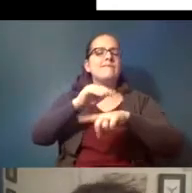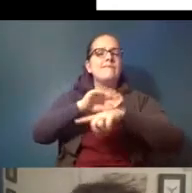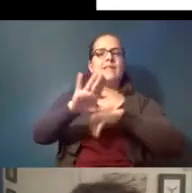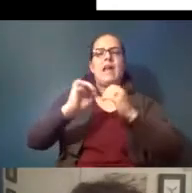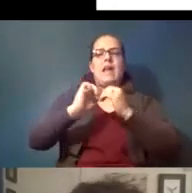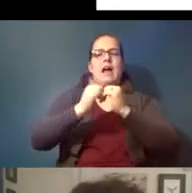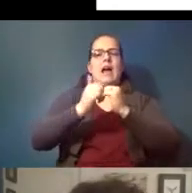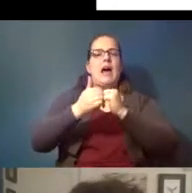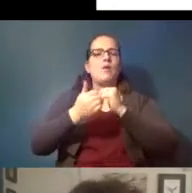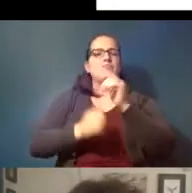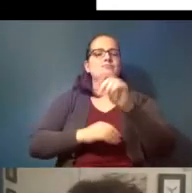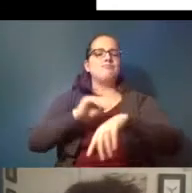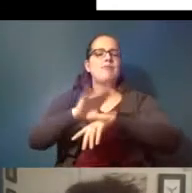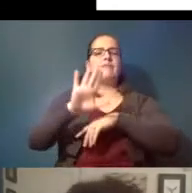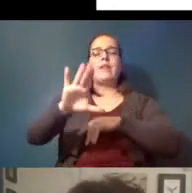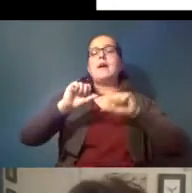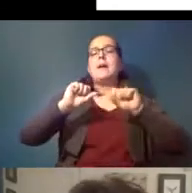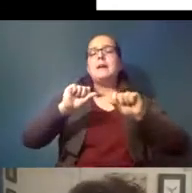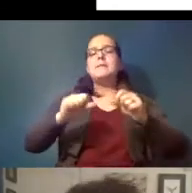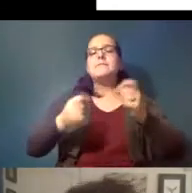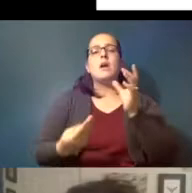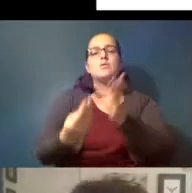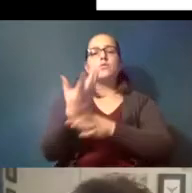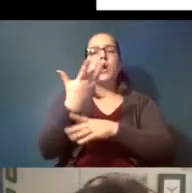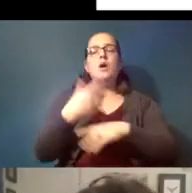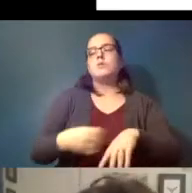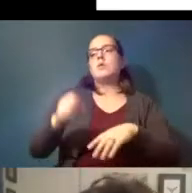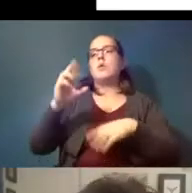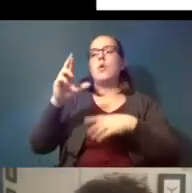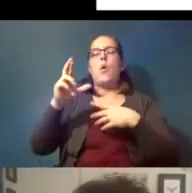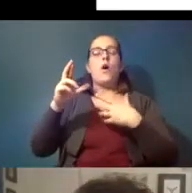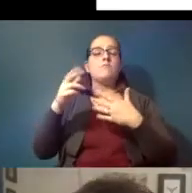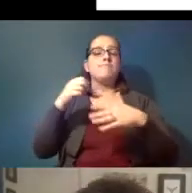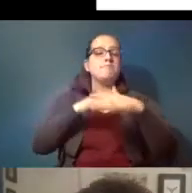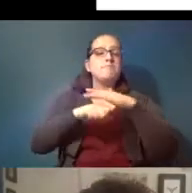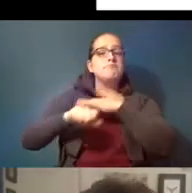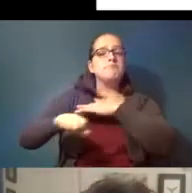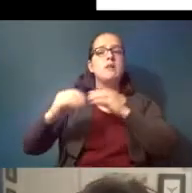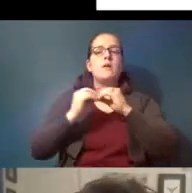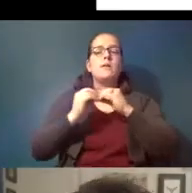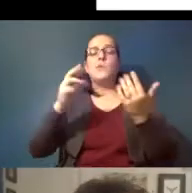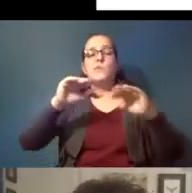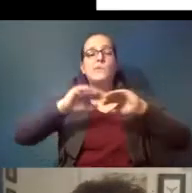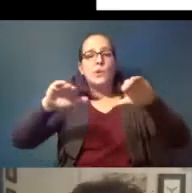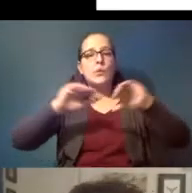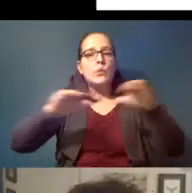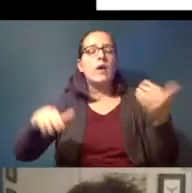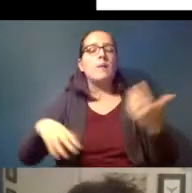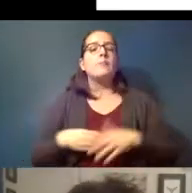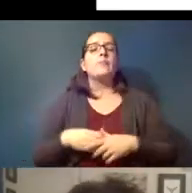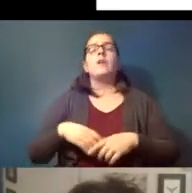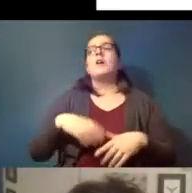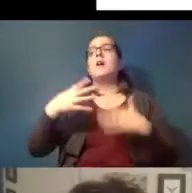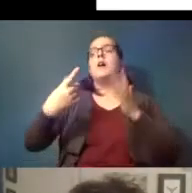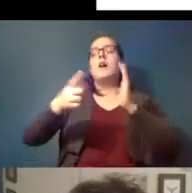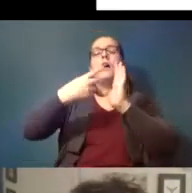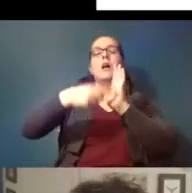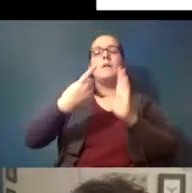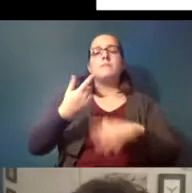affect their ability to grow or to reproduce or to swim you know sometimes we even look at things